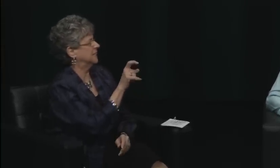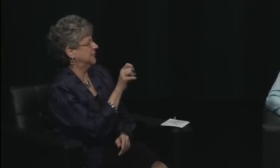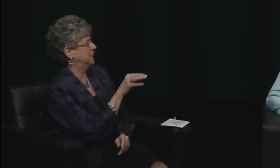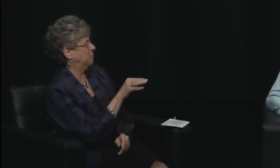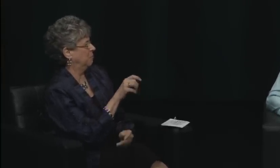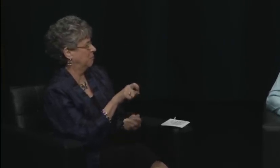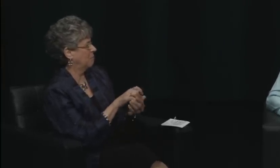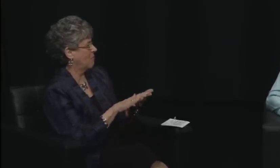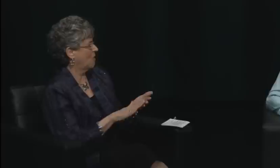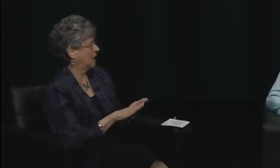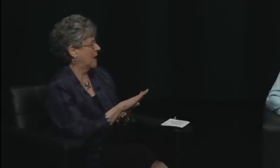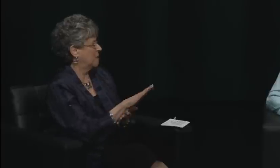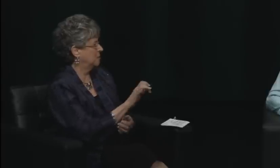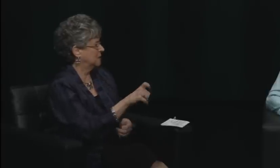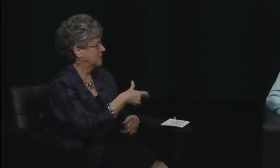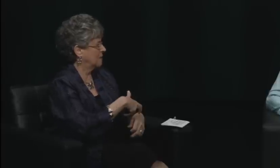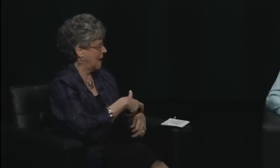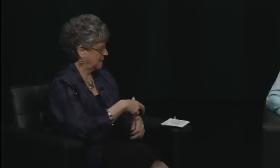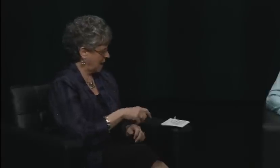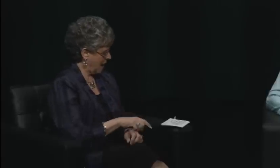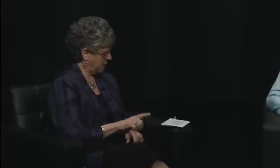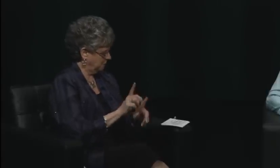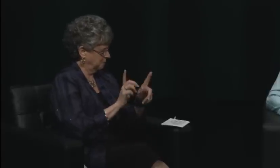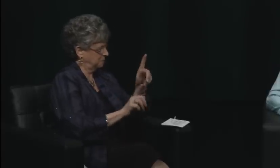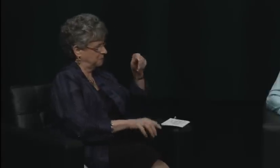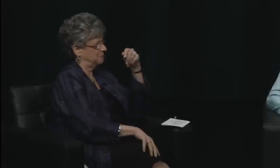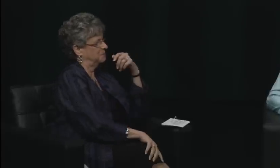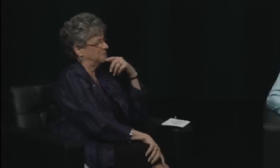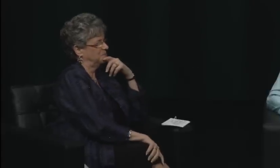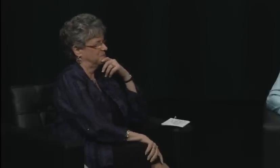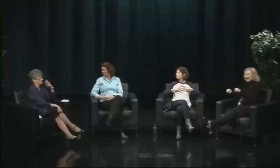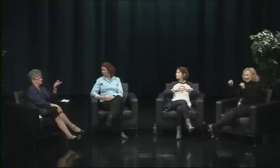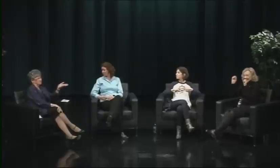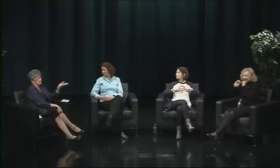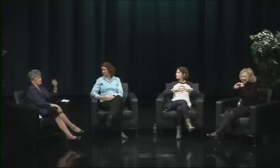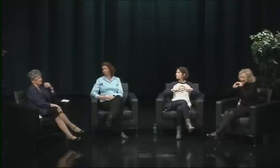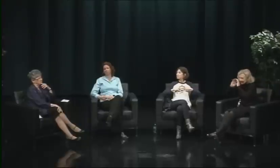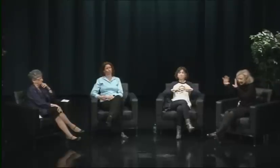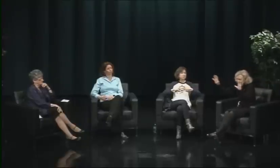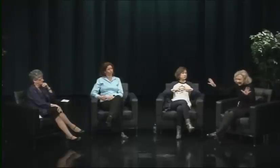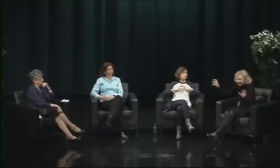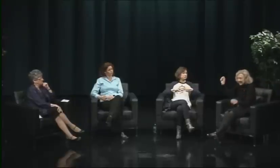Now, they did listen to me, mind you,